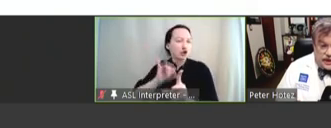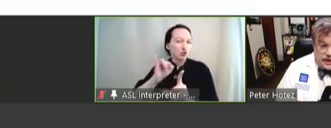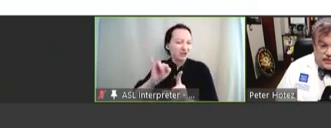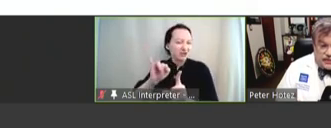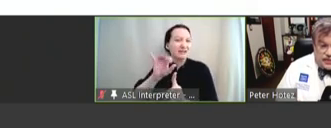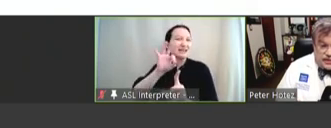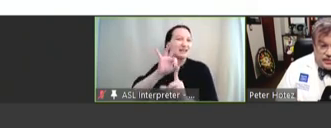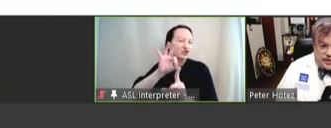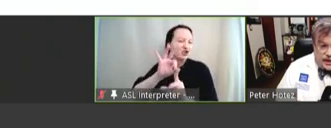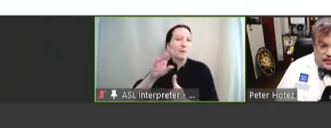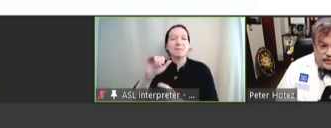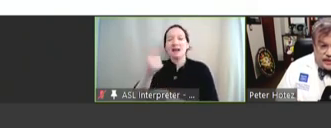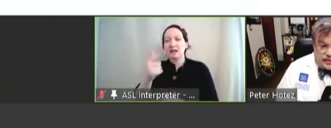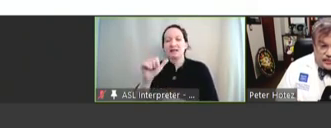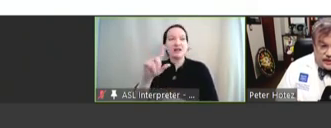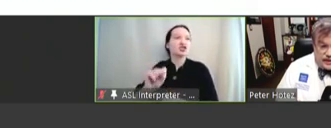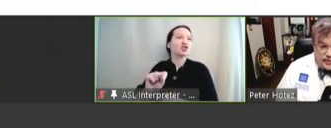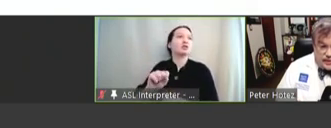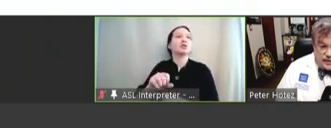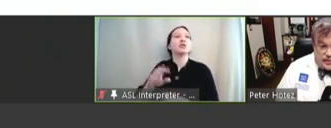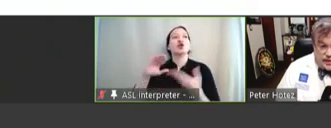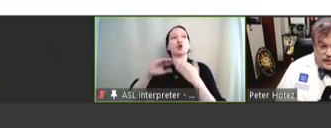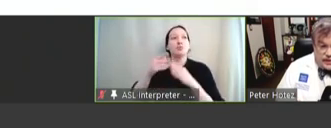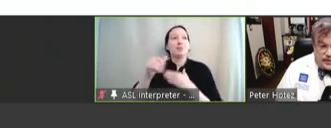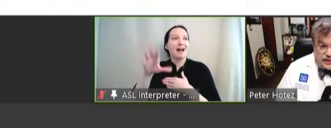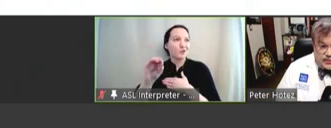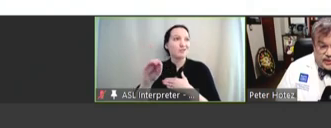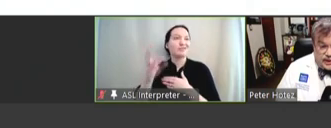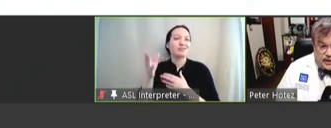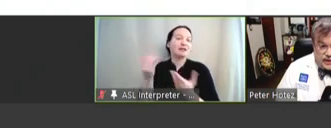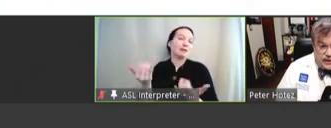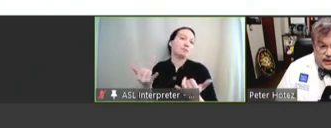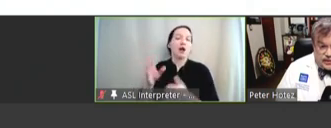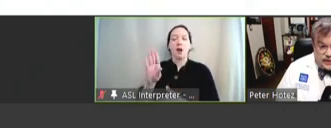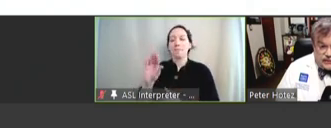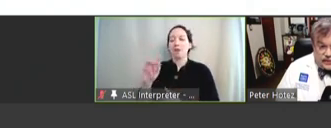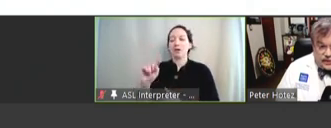and ImmunityBio, which is now building capacity in Botswana in South Africa.